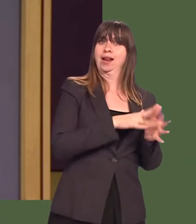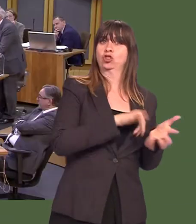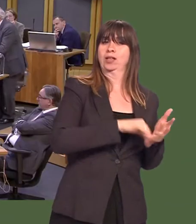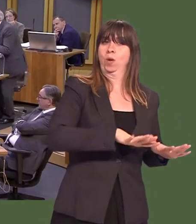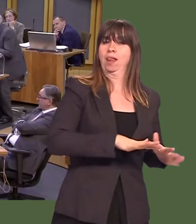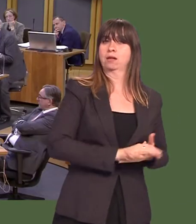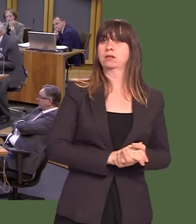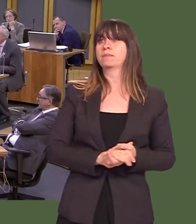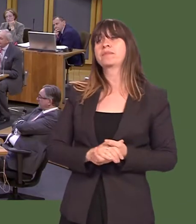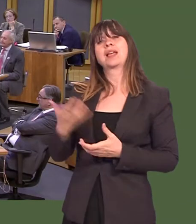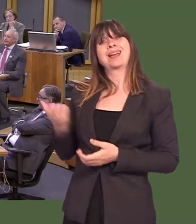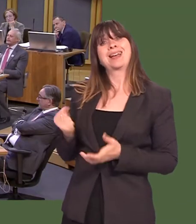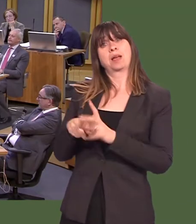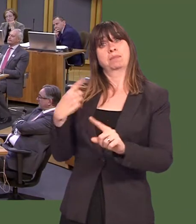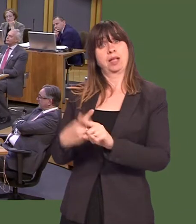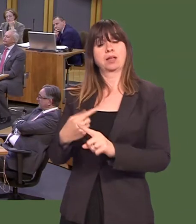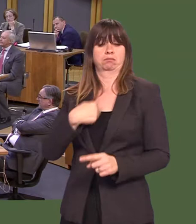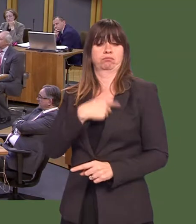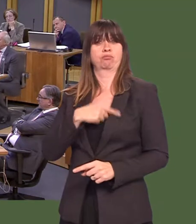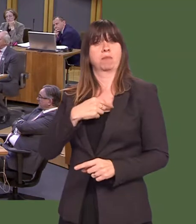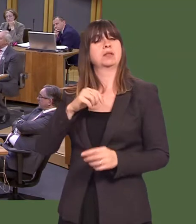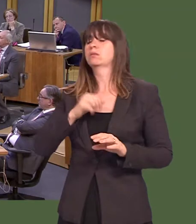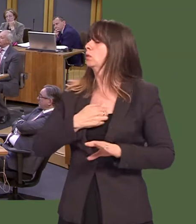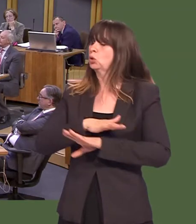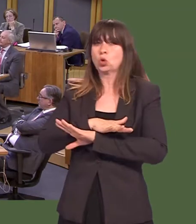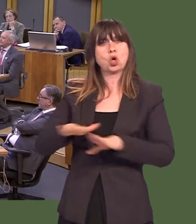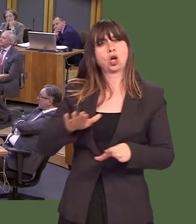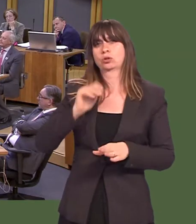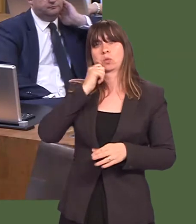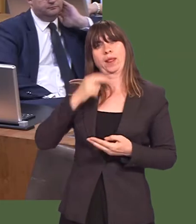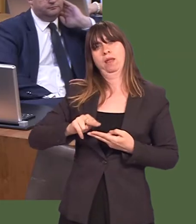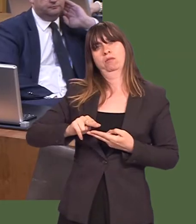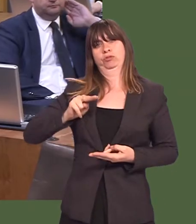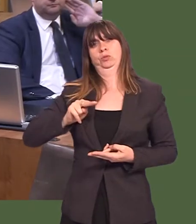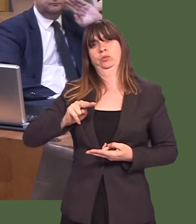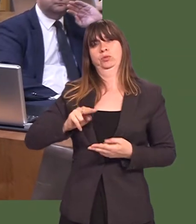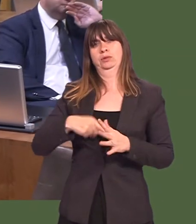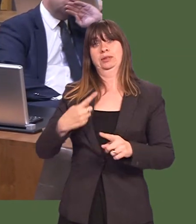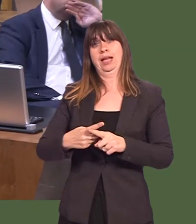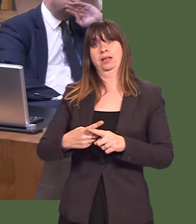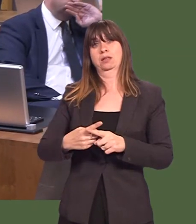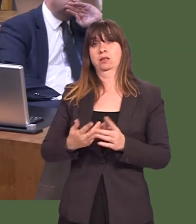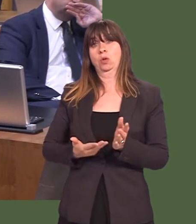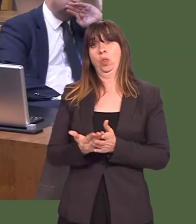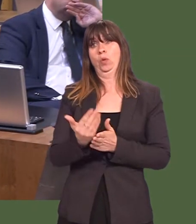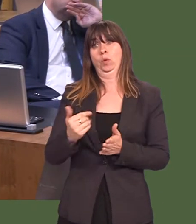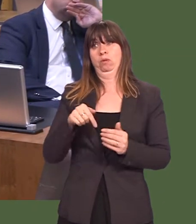Carwyn Jones: As far as the Welsh rate of income tax is concerned, weíve already pledged that we will not increase the rate of income tax during the course of this Assembly.